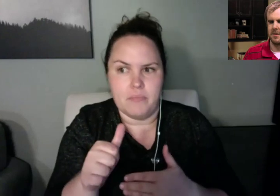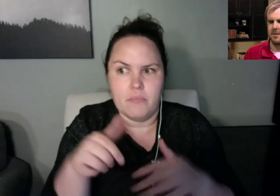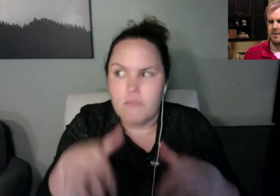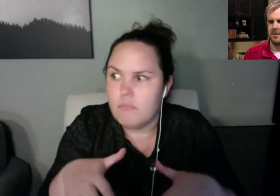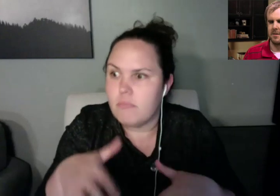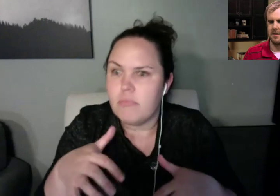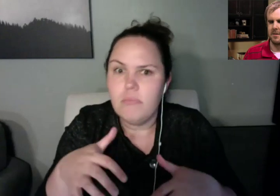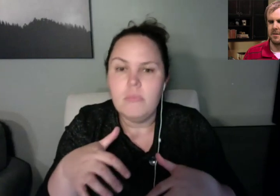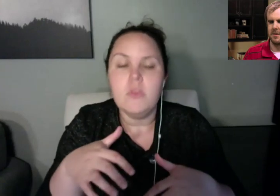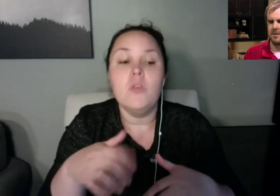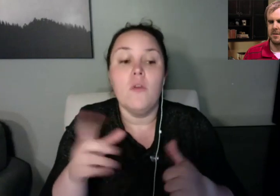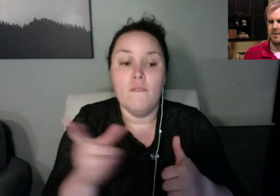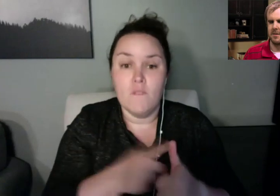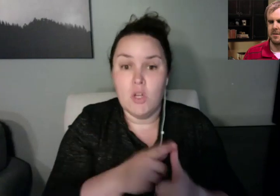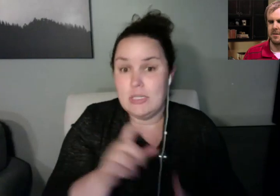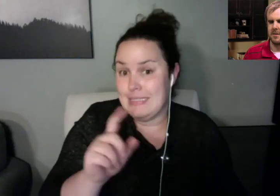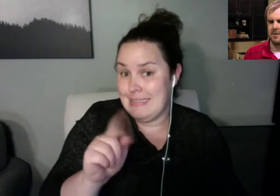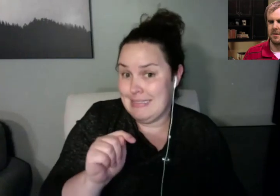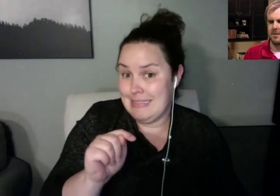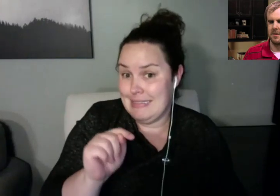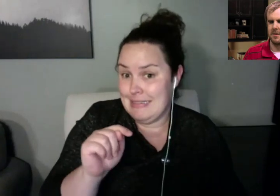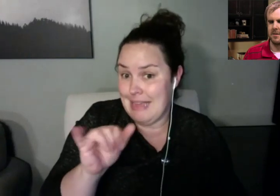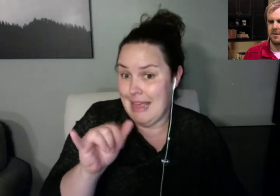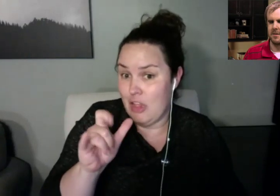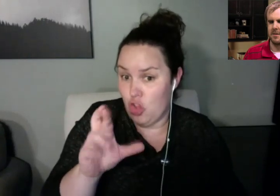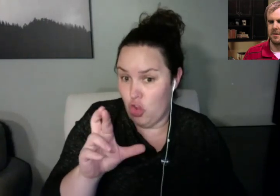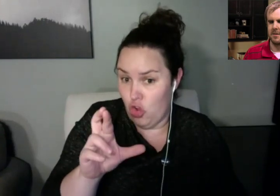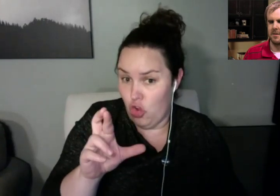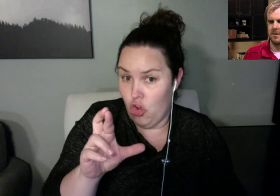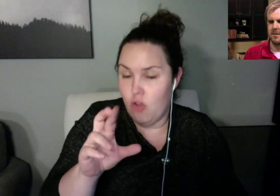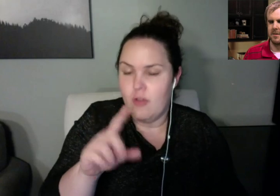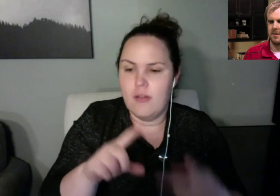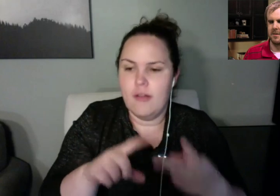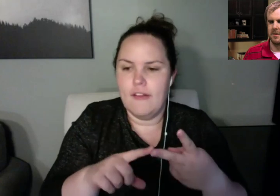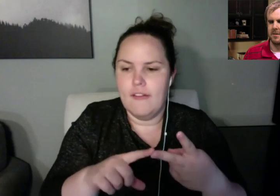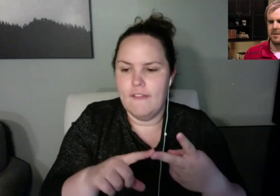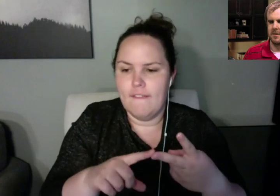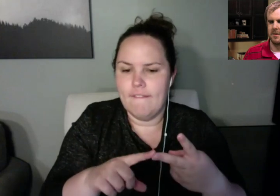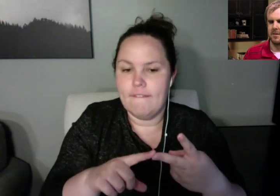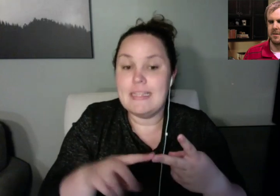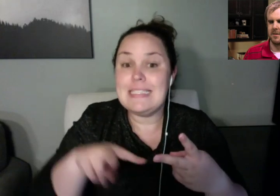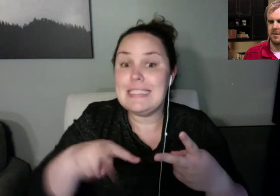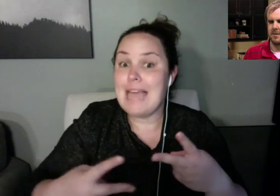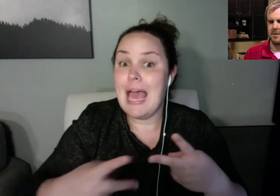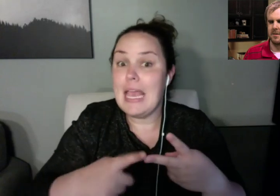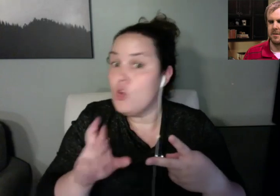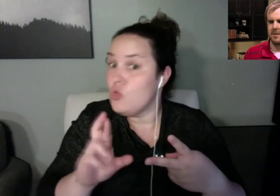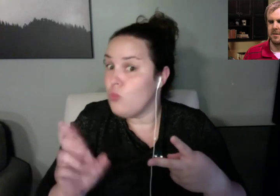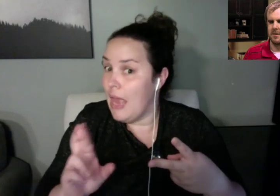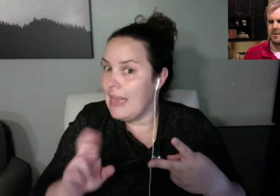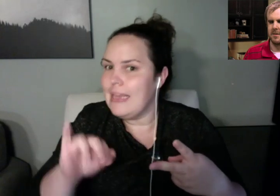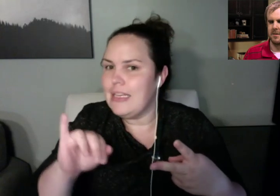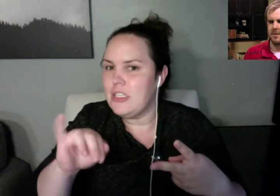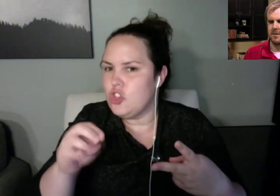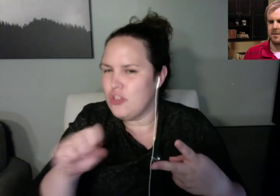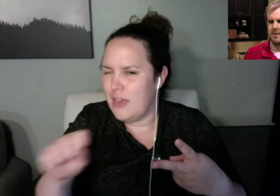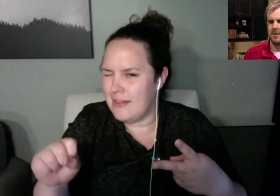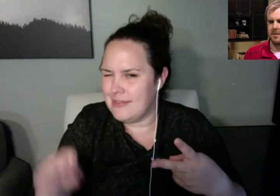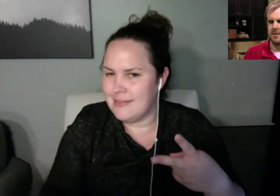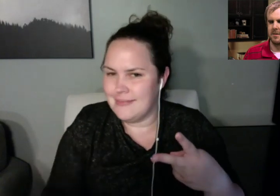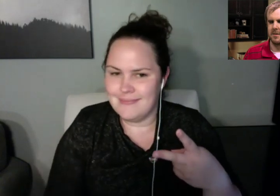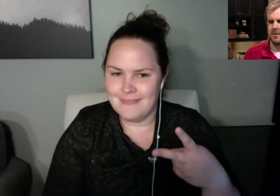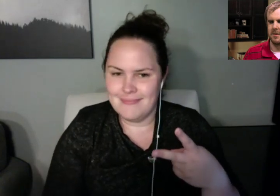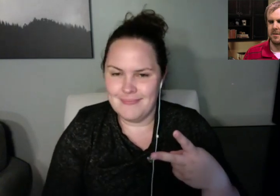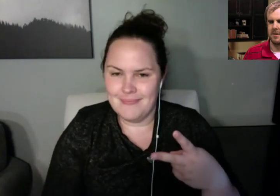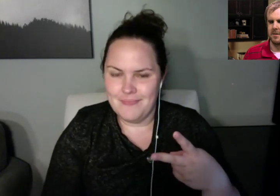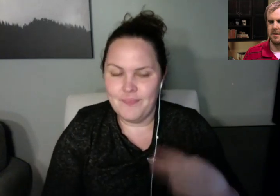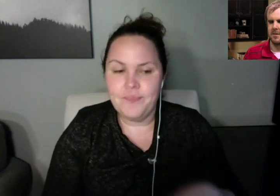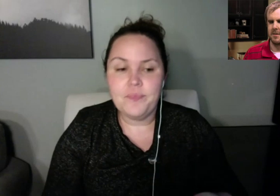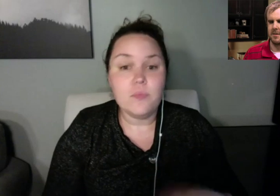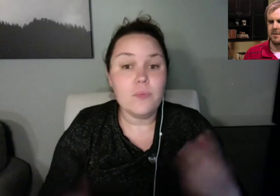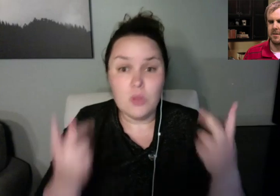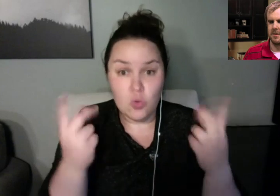But my dad's got a 966 International out here that will go it would go a good oh easy 25.